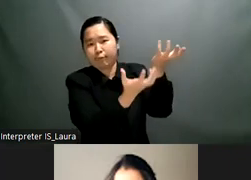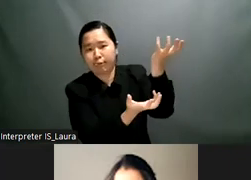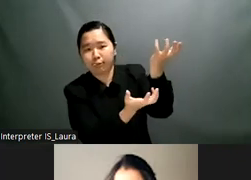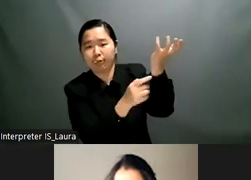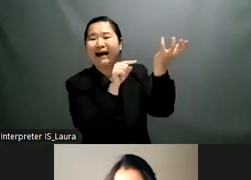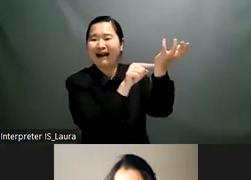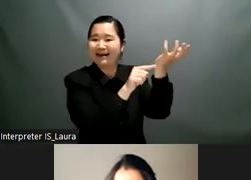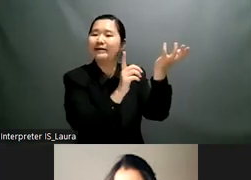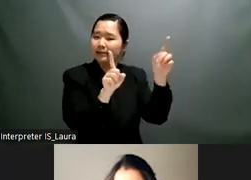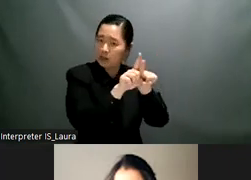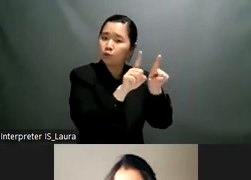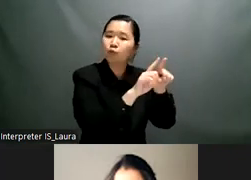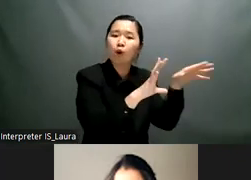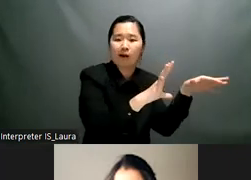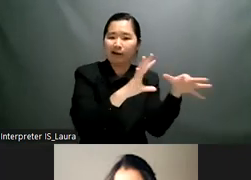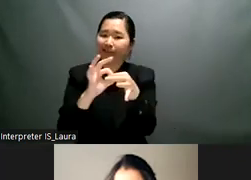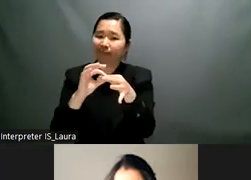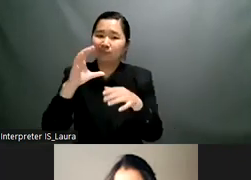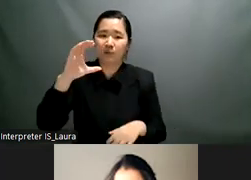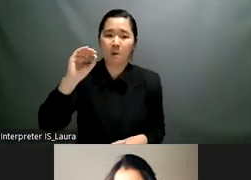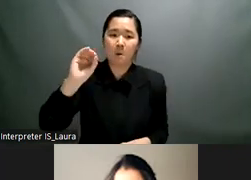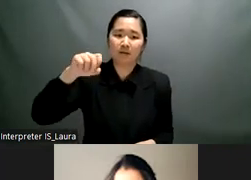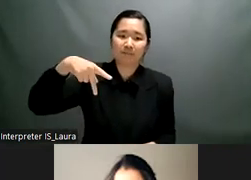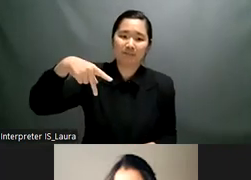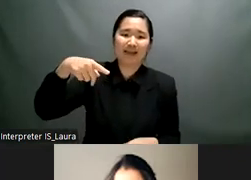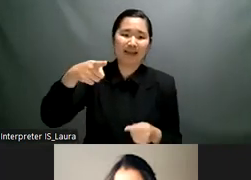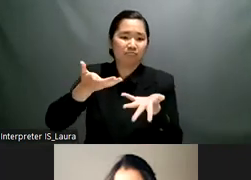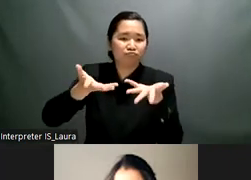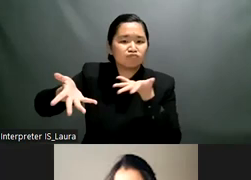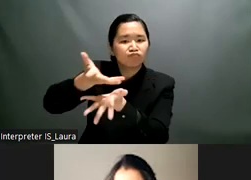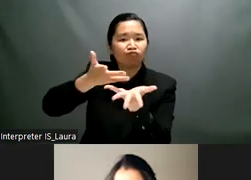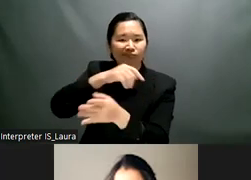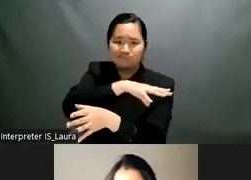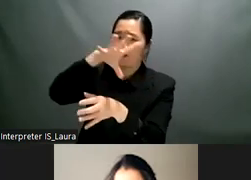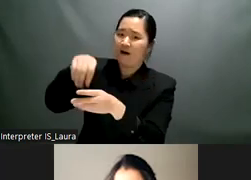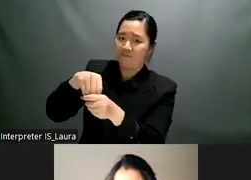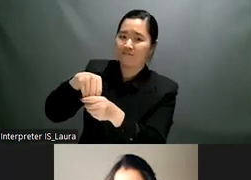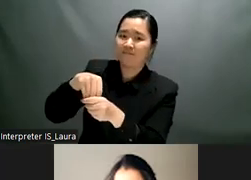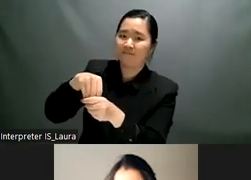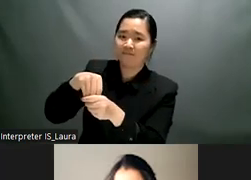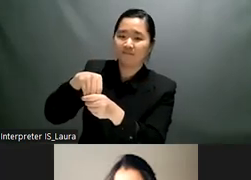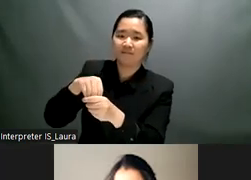have to be cognizant of as course goes on is in terms of the many barriers that i